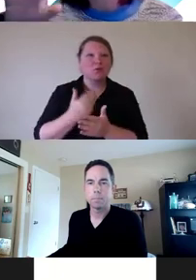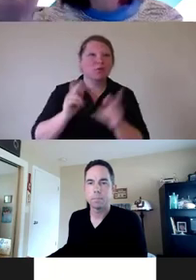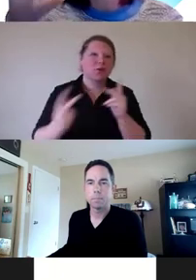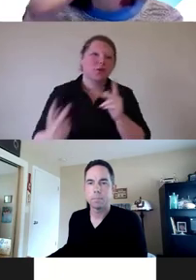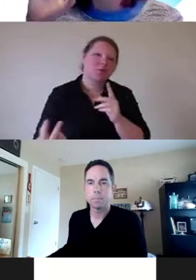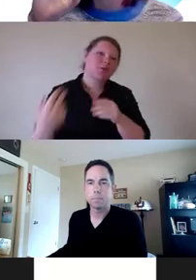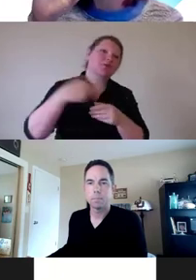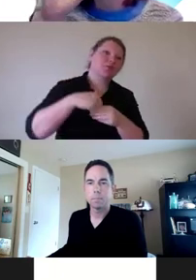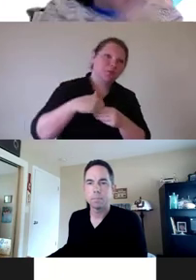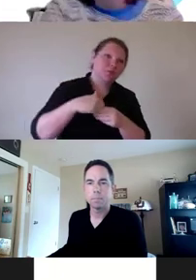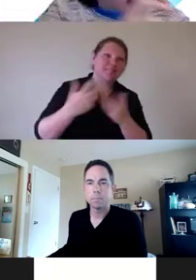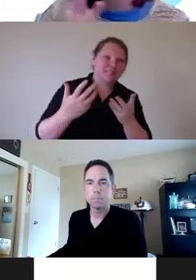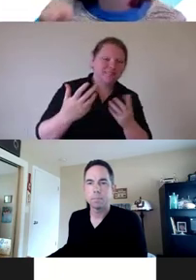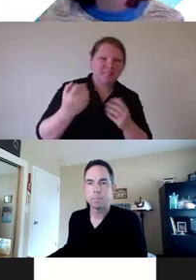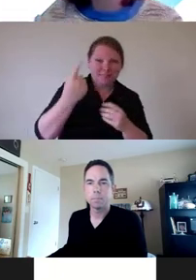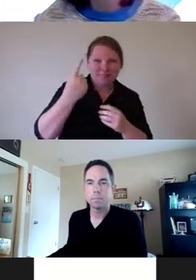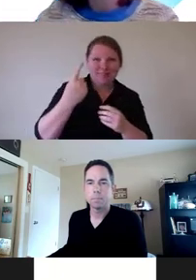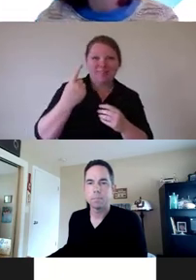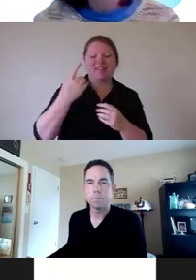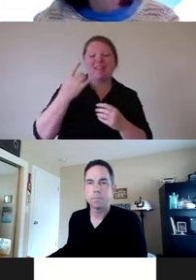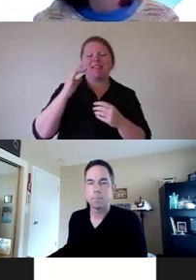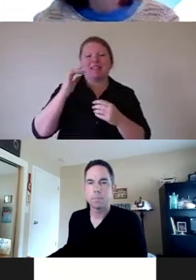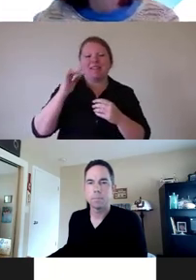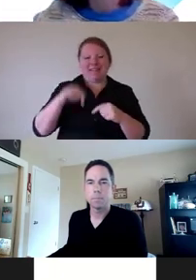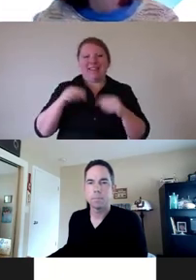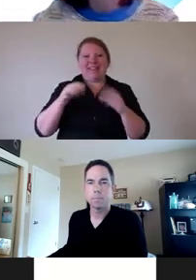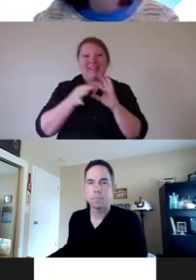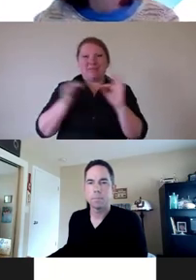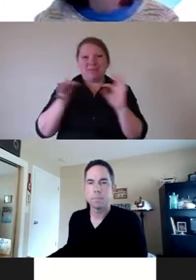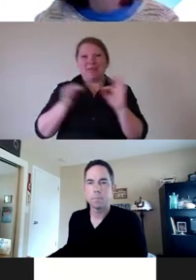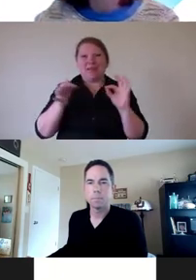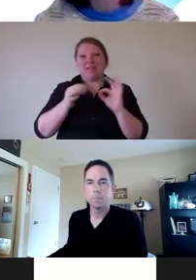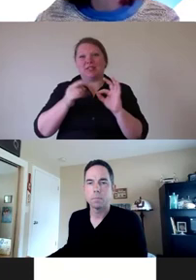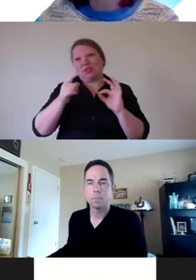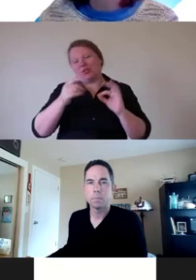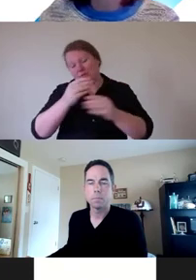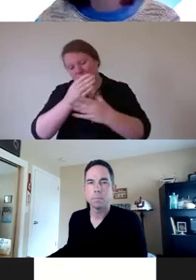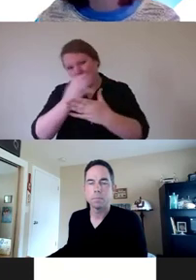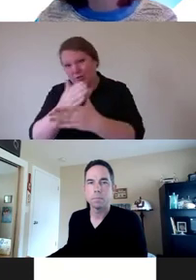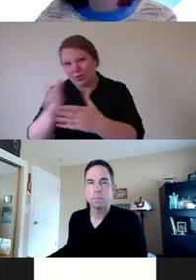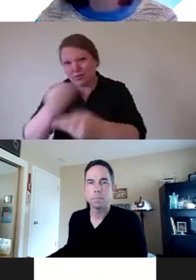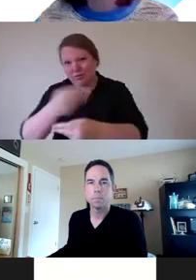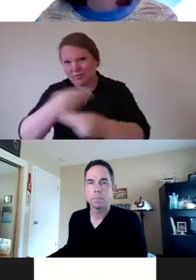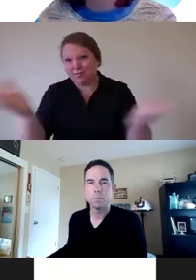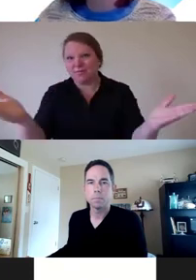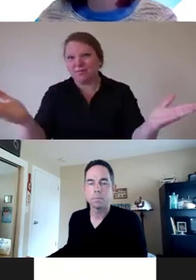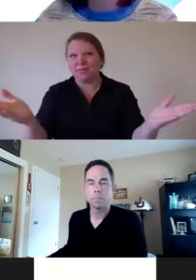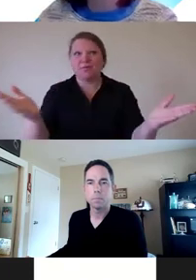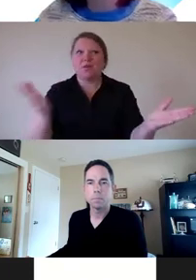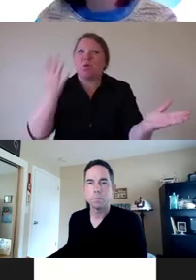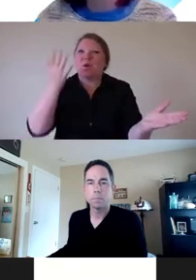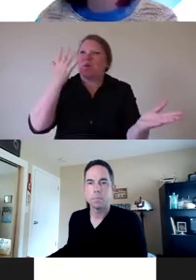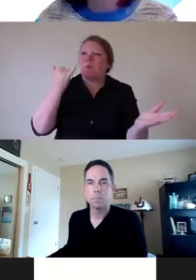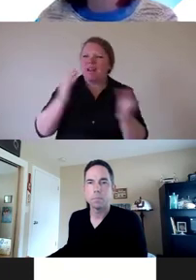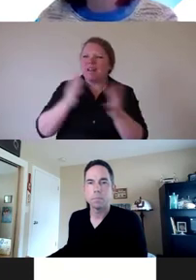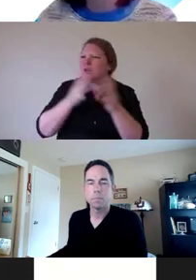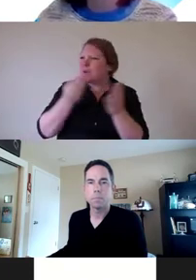now go back and carry this message when it is brought up. Why are we spending so much money on accessability?